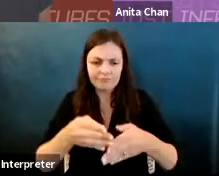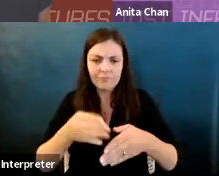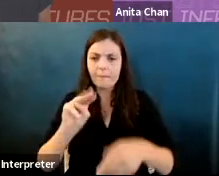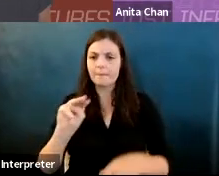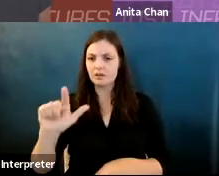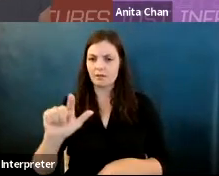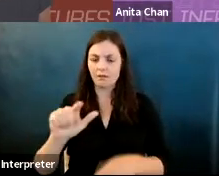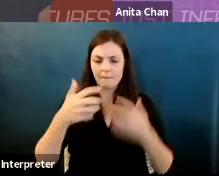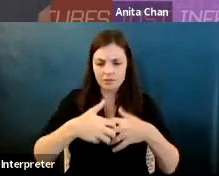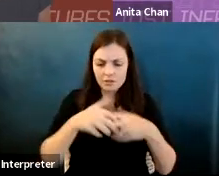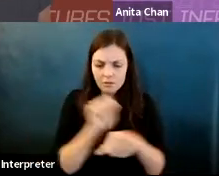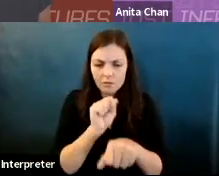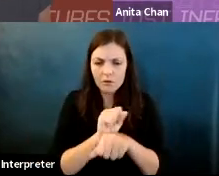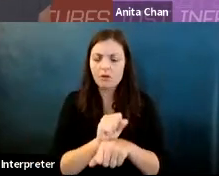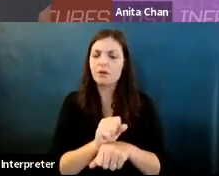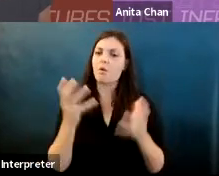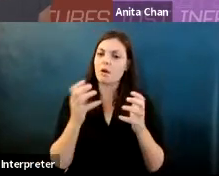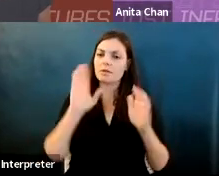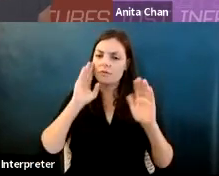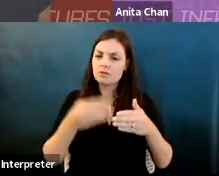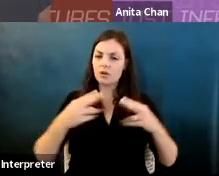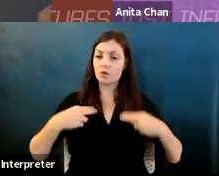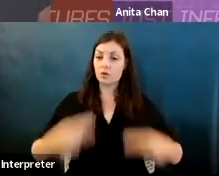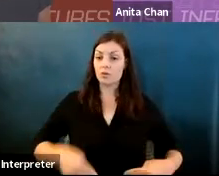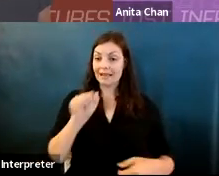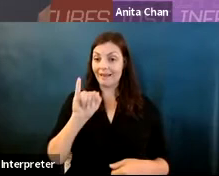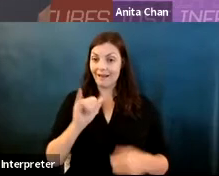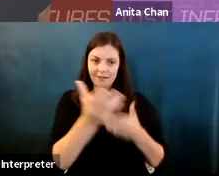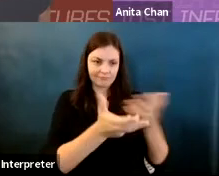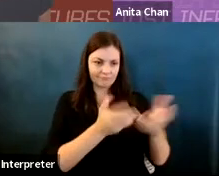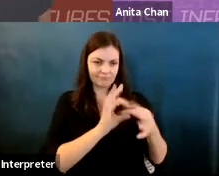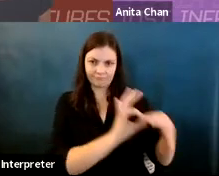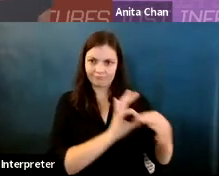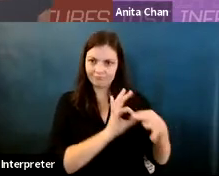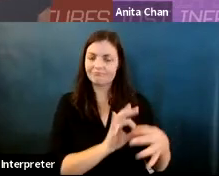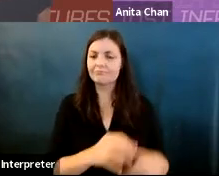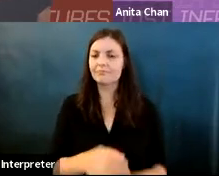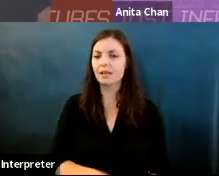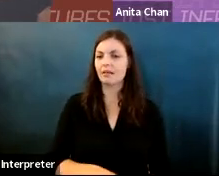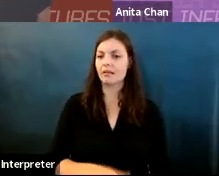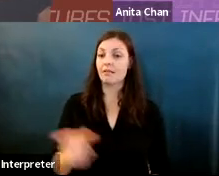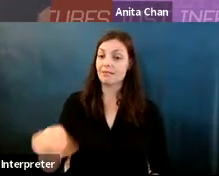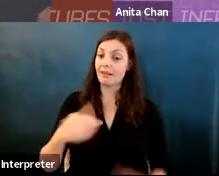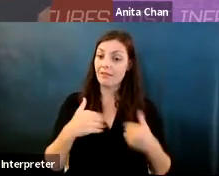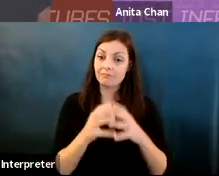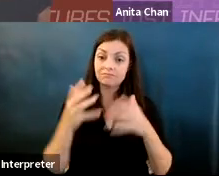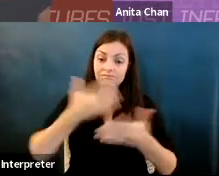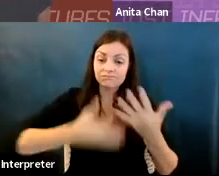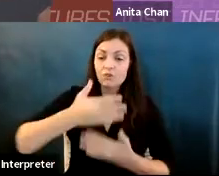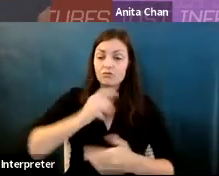Karrie Karahalios: As part of a broader agenda to improve human Ai interaction there also well known for their contributions to social and collaborative data visualization.